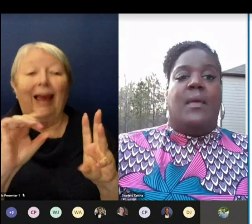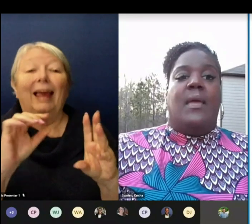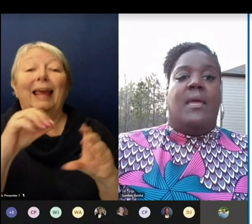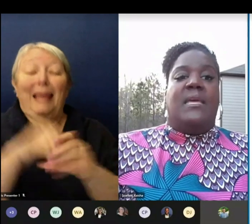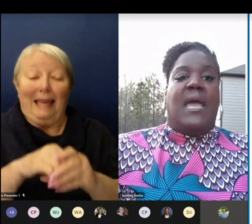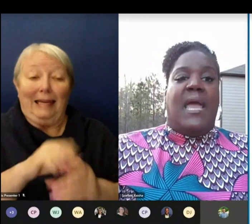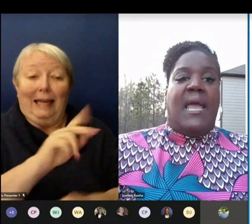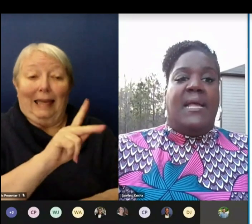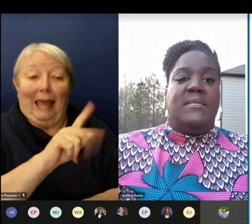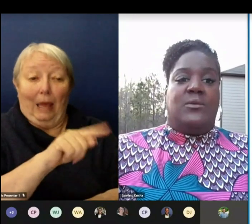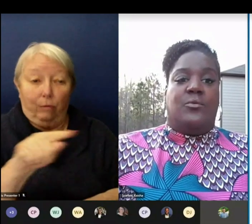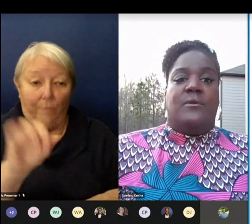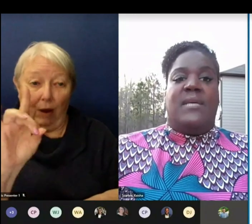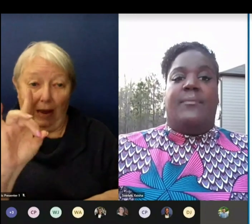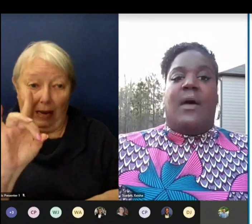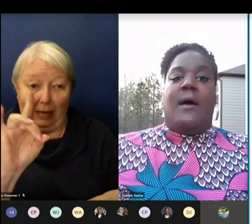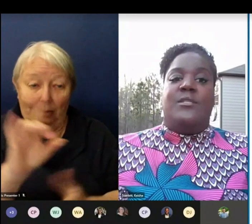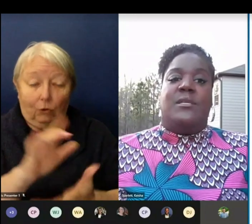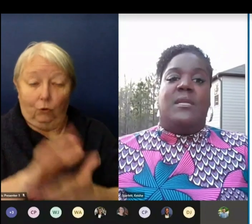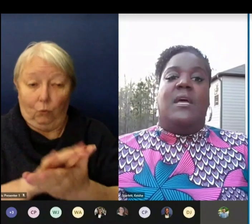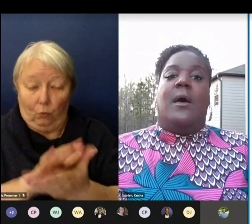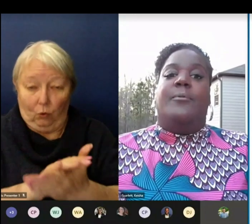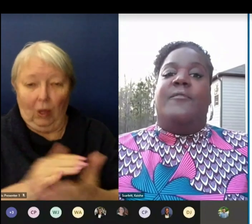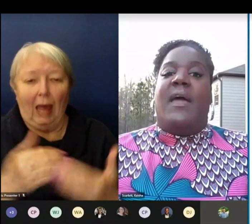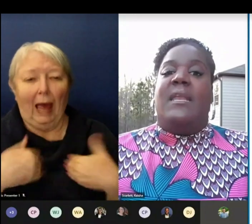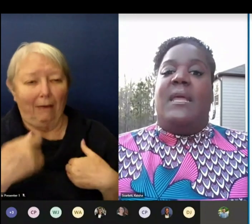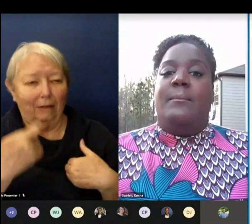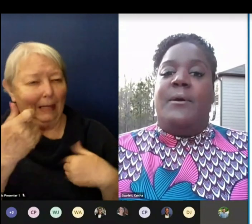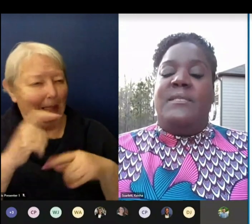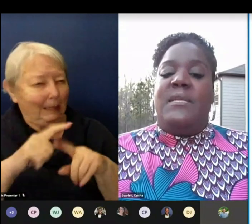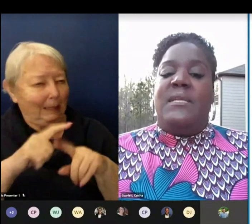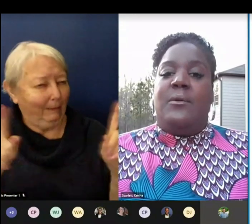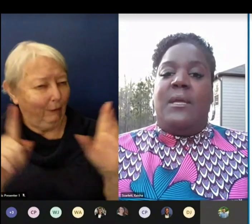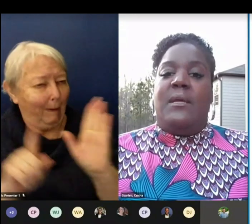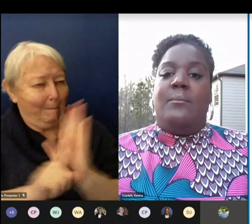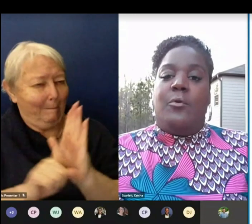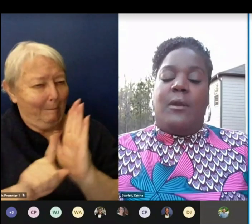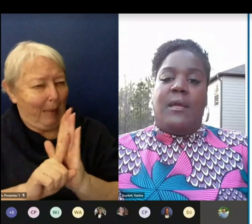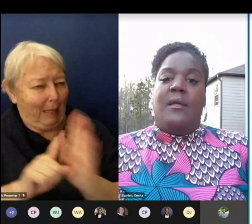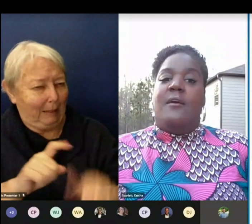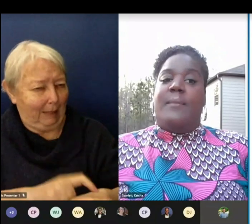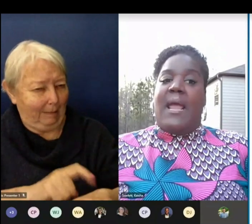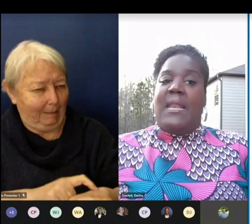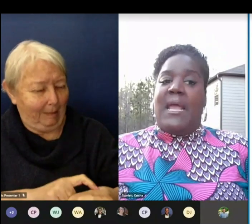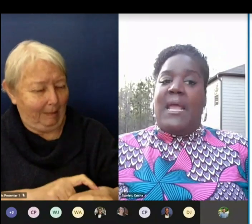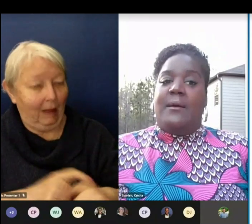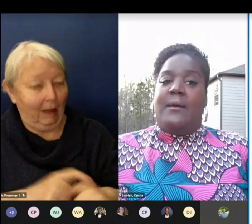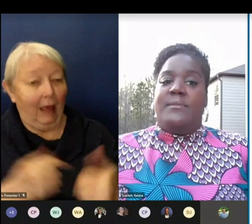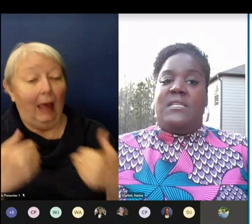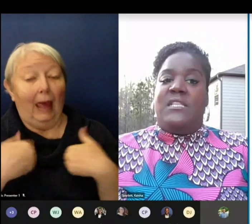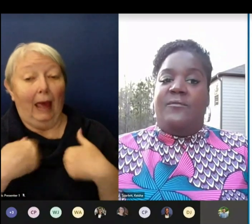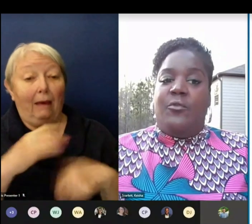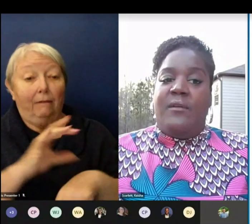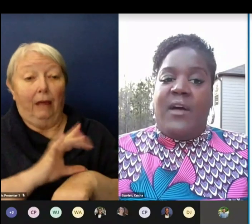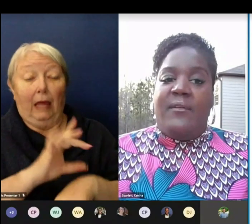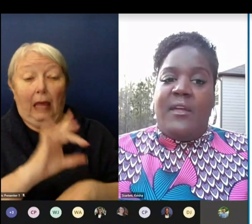K-8 schools have the option of providing in-person learning in the morning from 8:00 a.m. to ten 10:45 a.m.